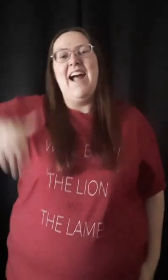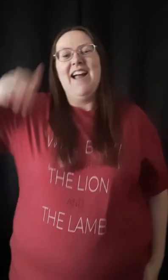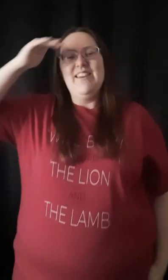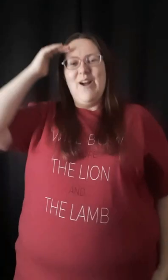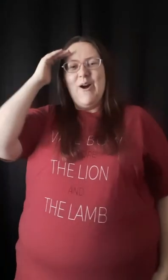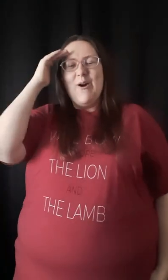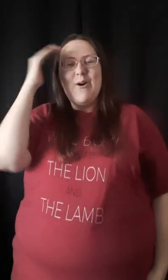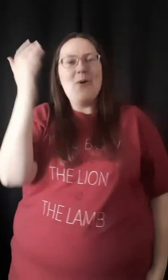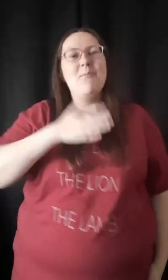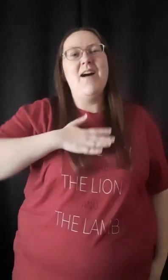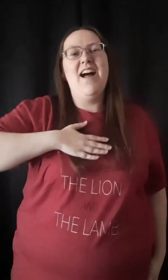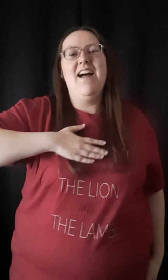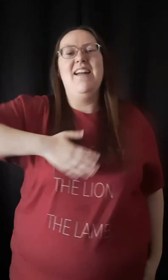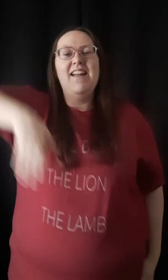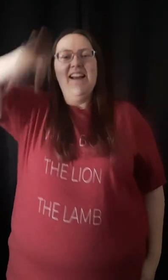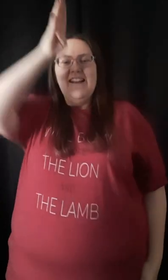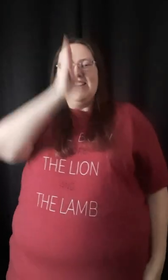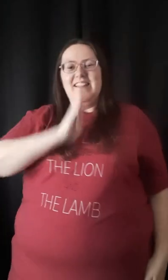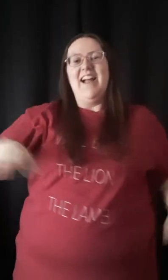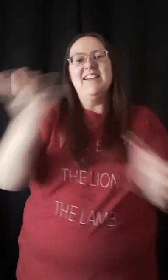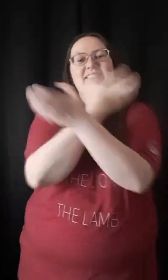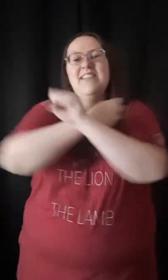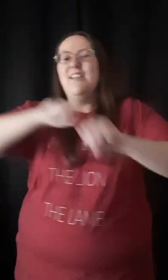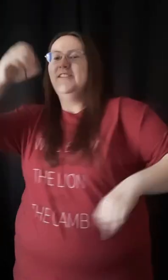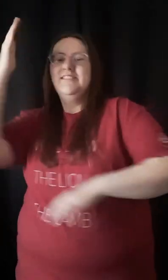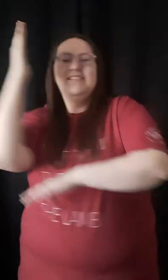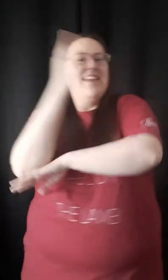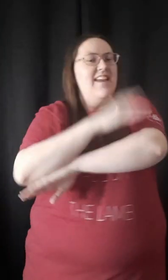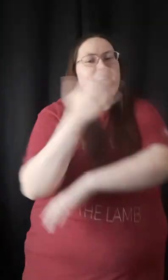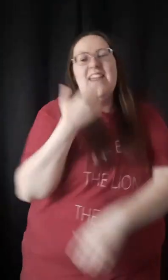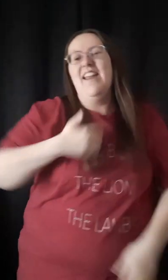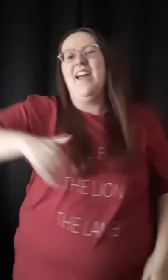'Cause I know my God saved the day